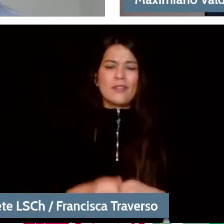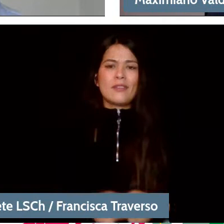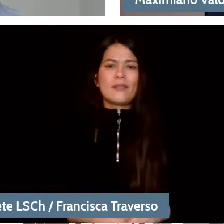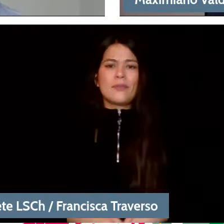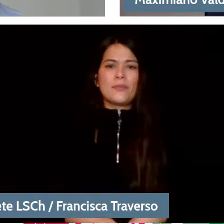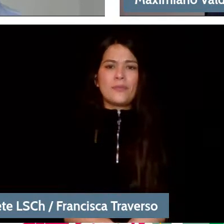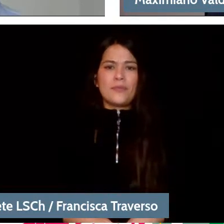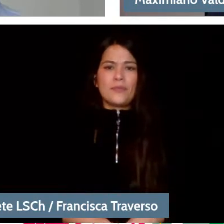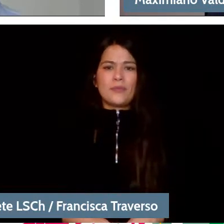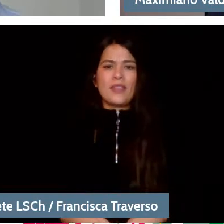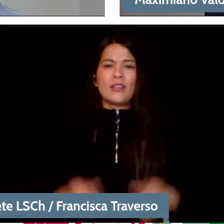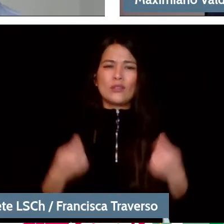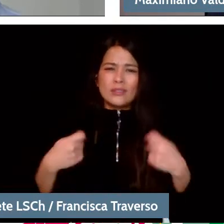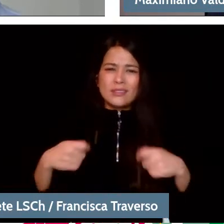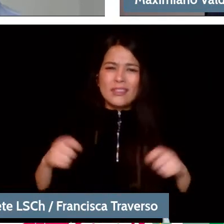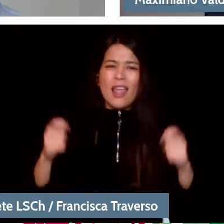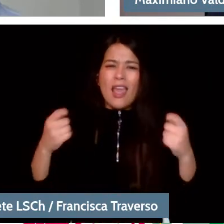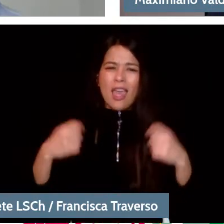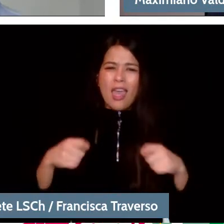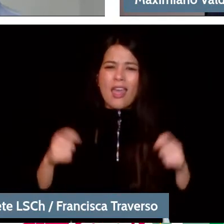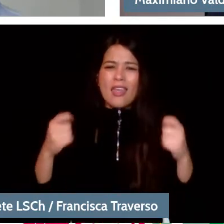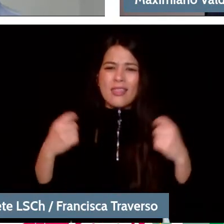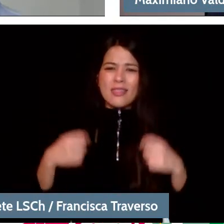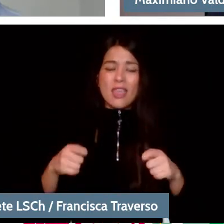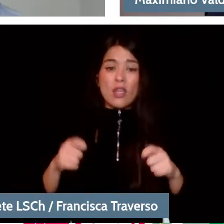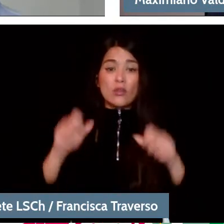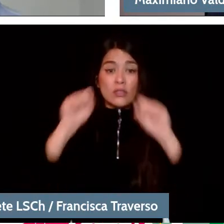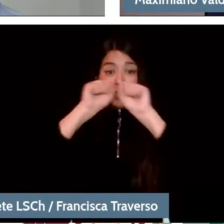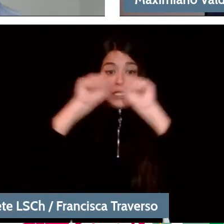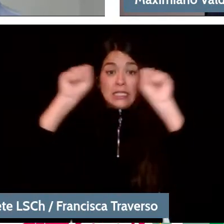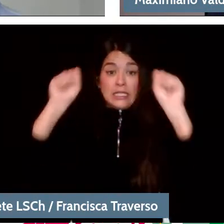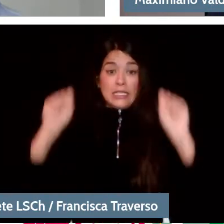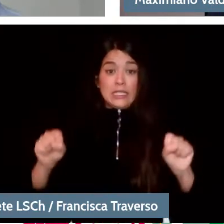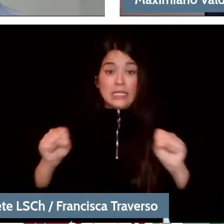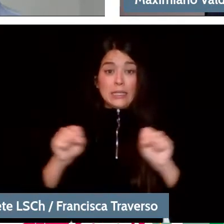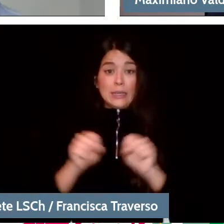and then tries, through this system, this material selection,